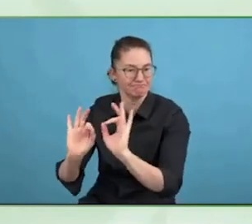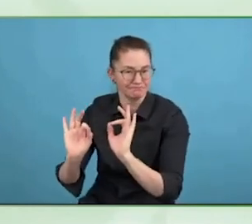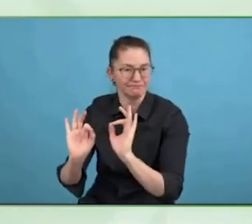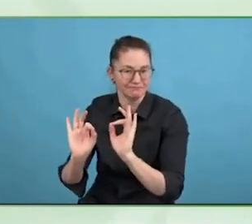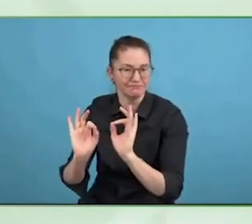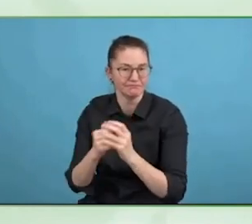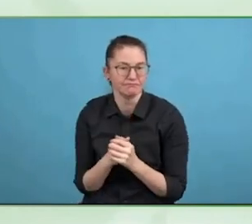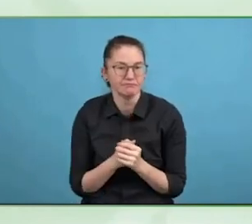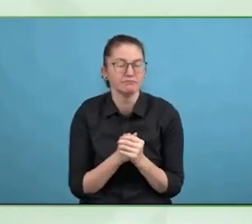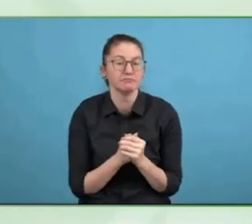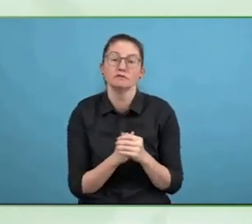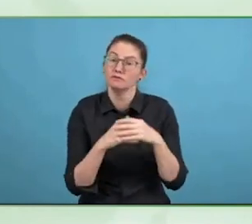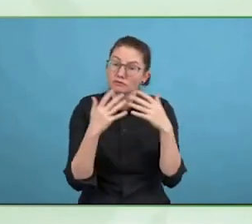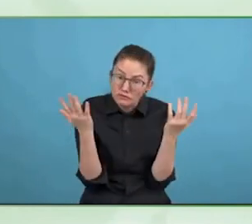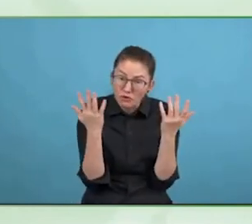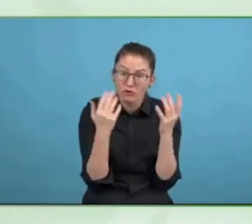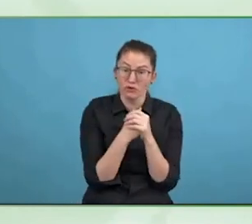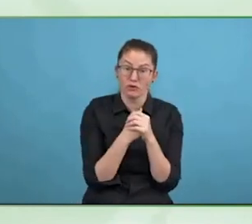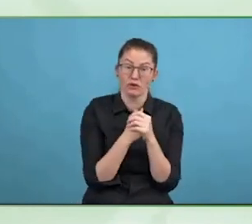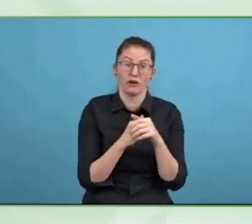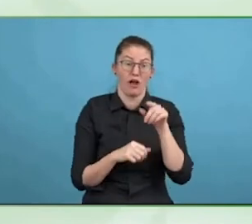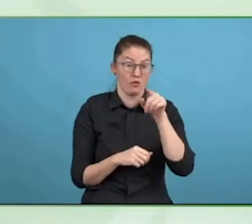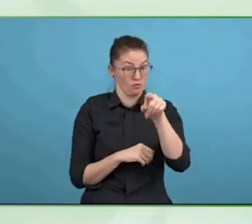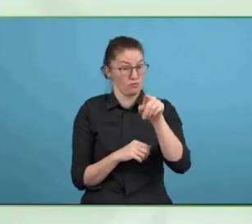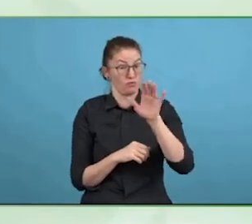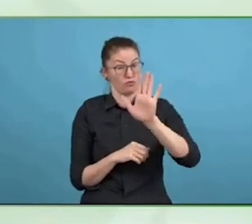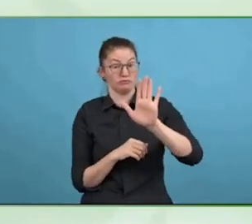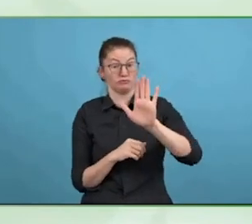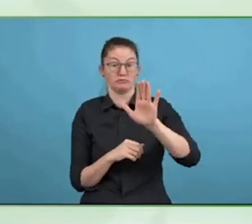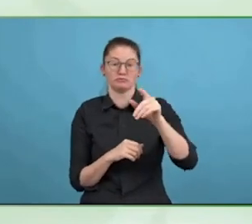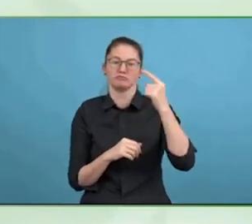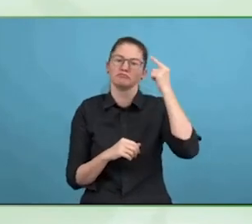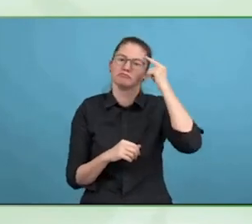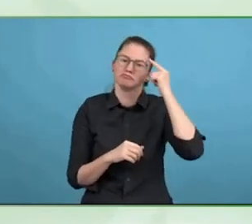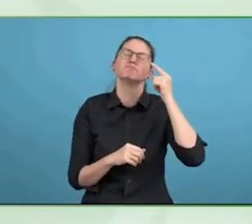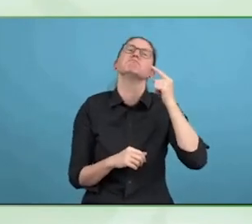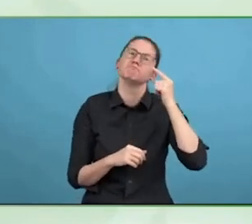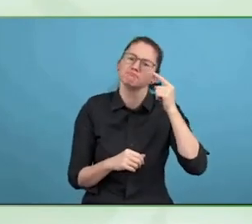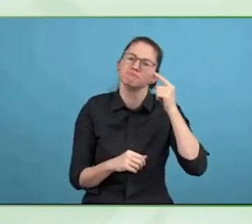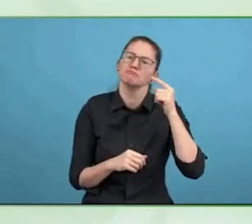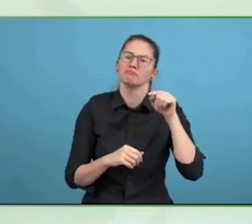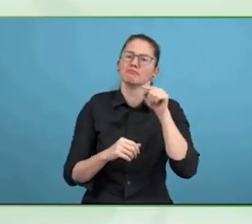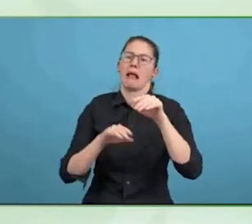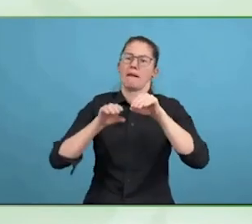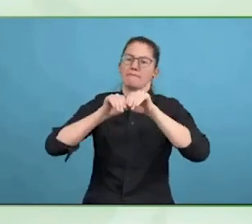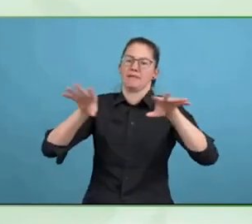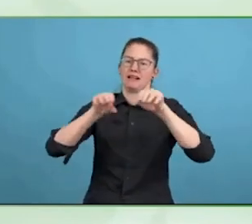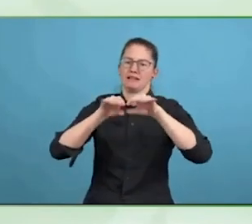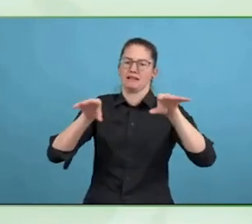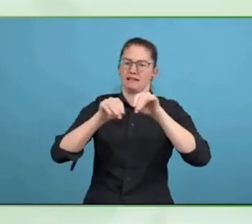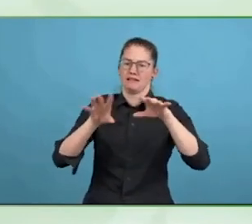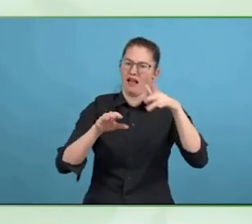legislation of the United States? A great question. It is a complicated answer.